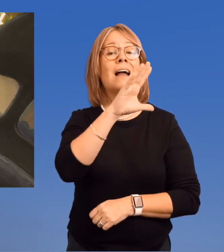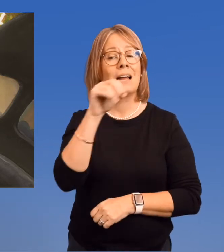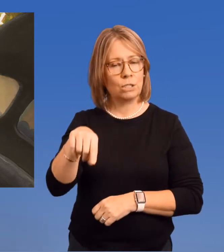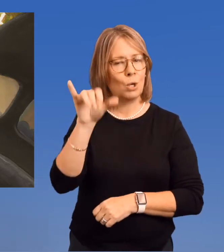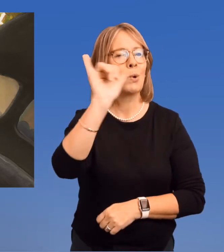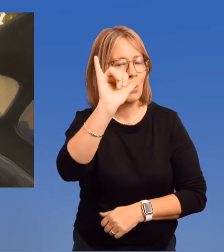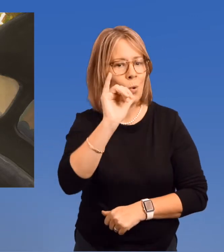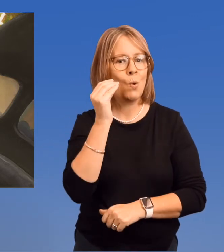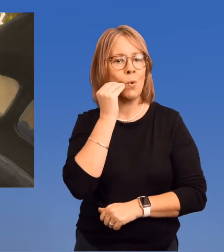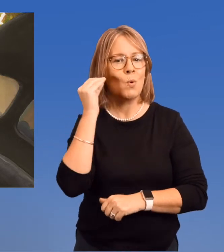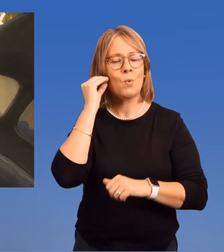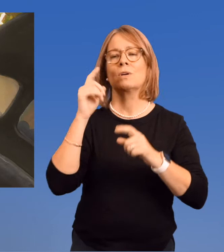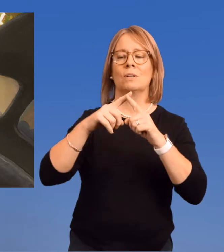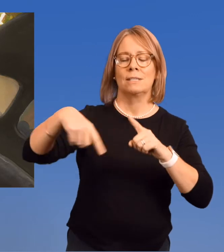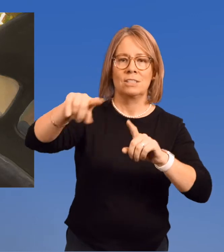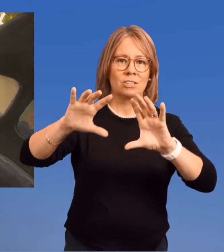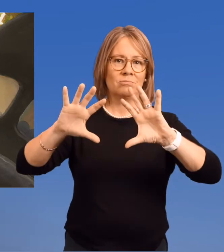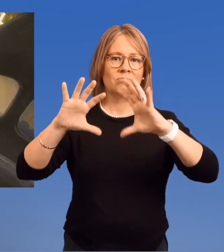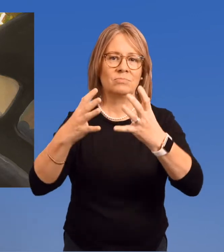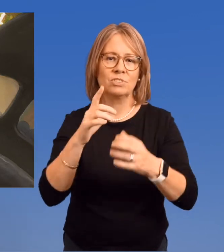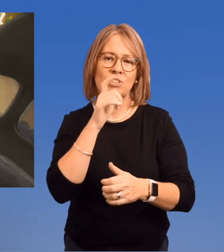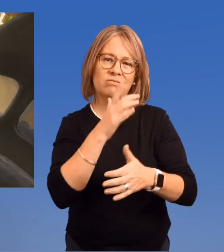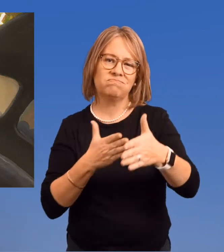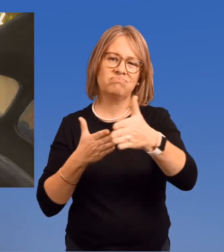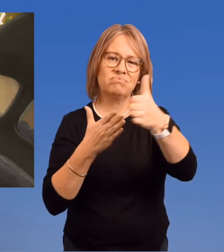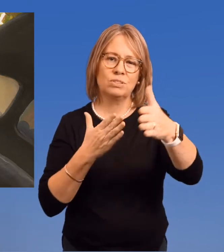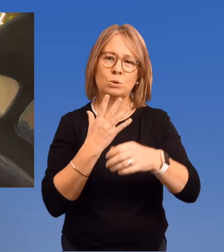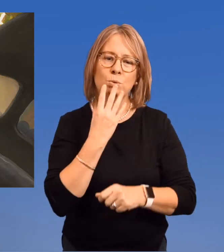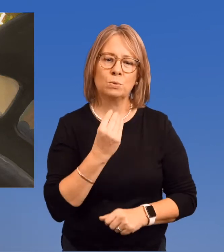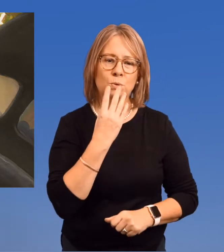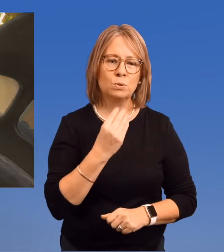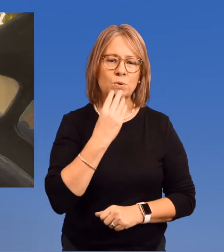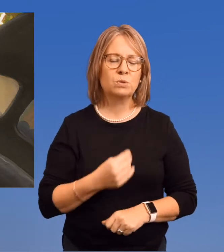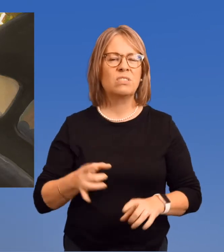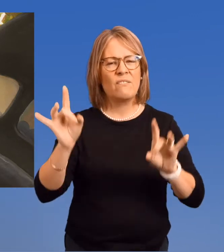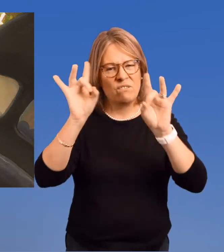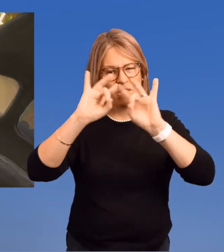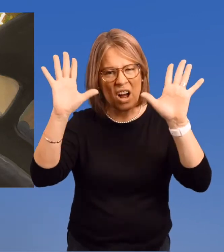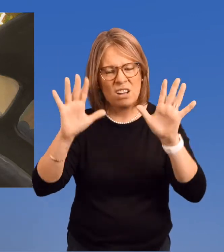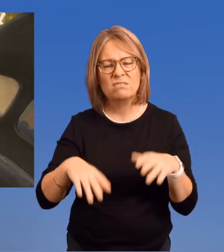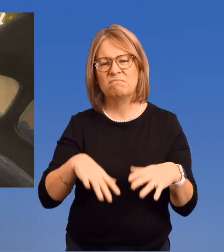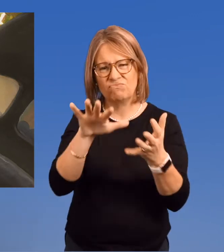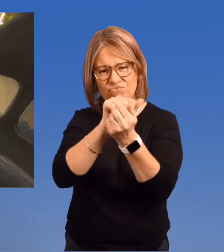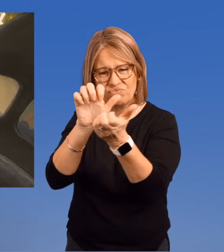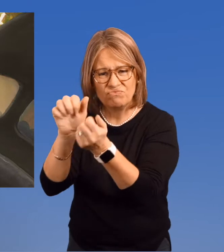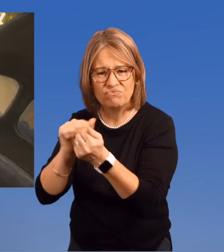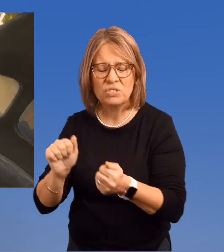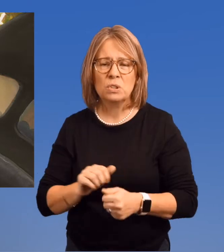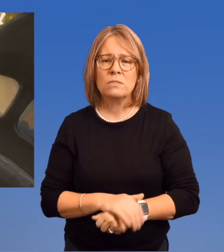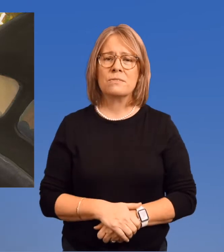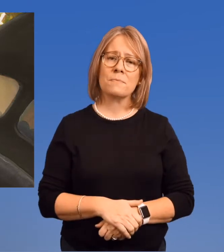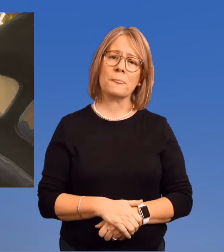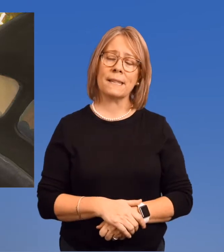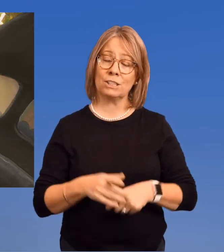Brooklyn has also been home to anti-Jewish violence and vandalism.